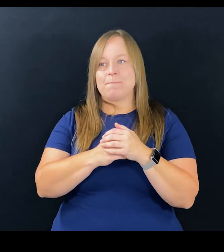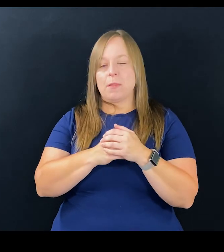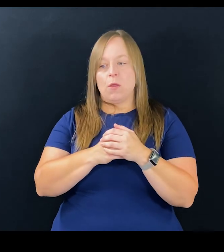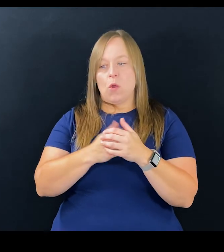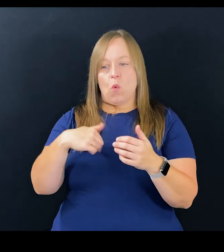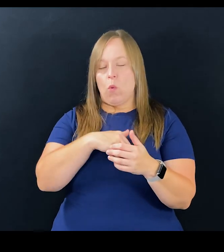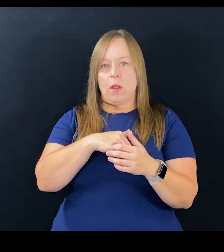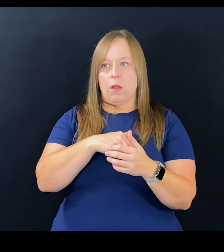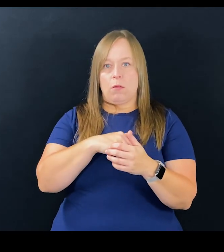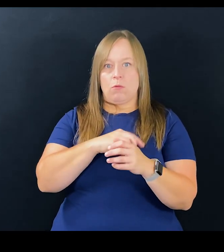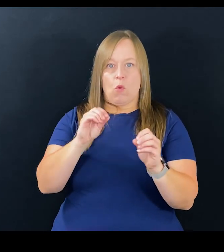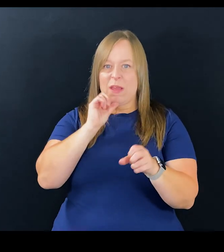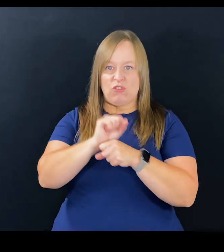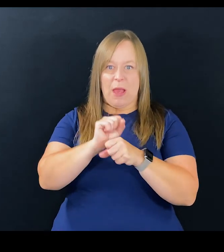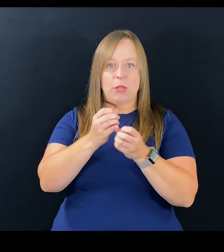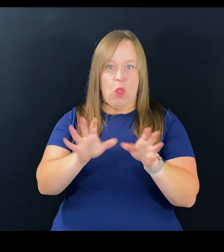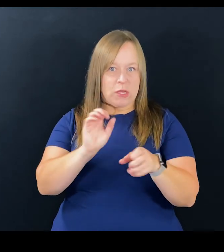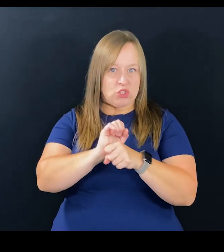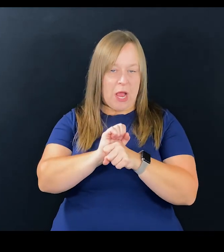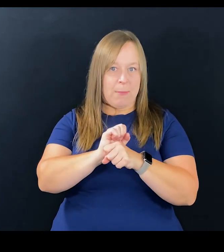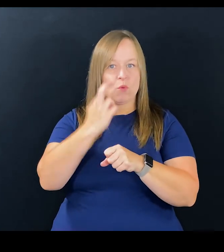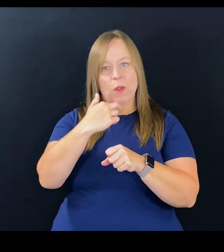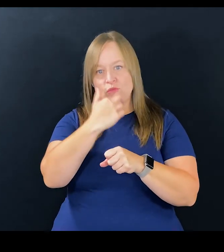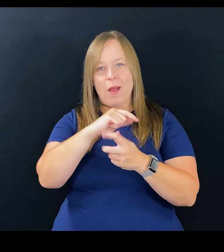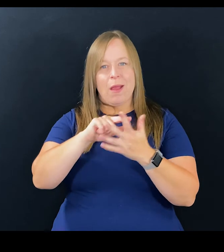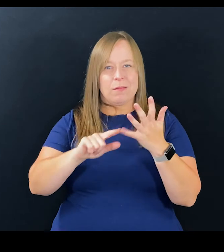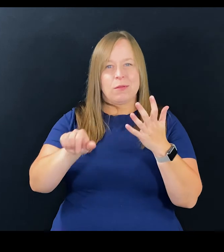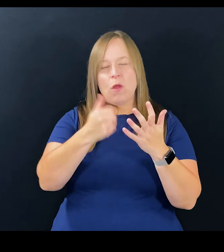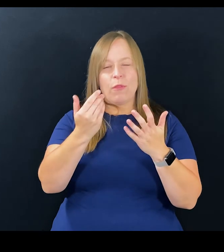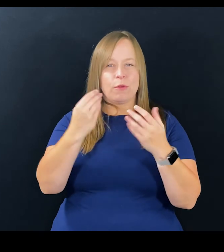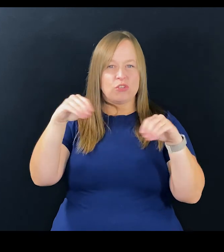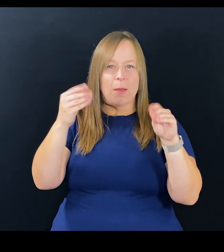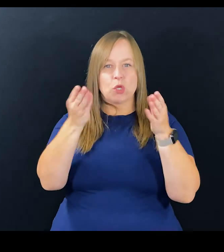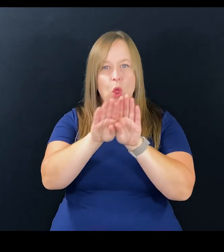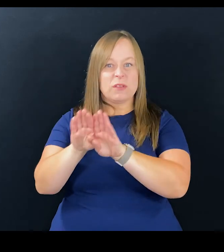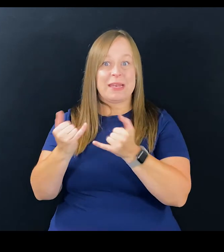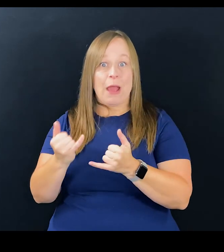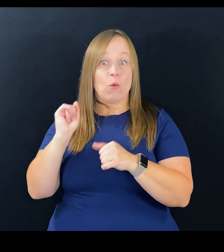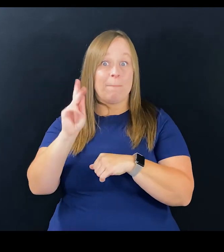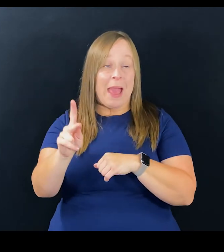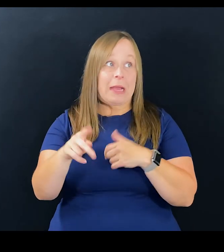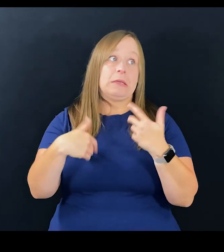because we not only were unemployed to begin with then lost jobs when the restaurants and shops closed,